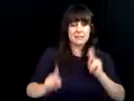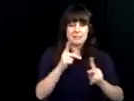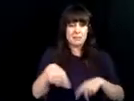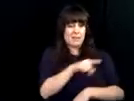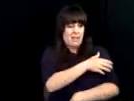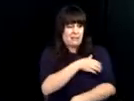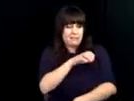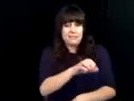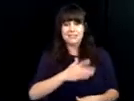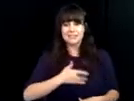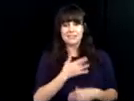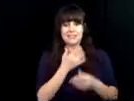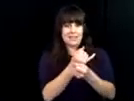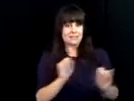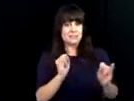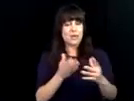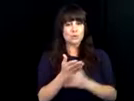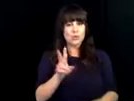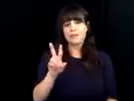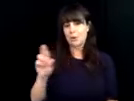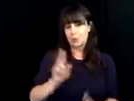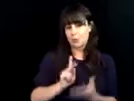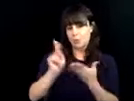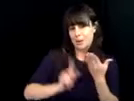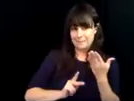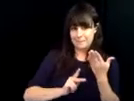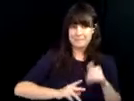experience that I have beenly able to see